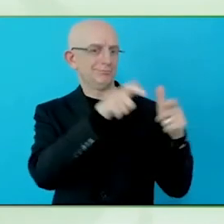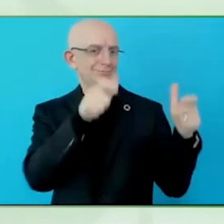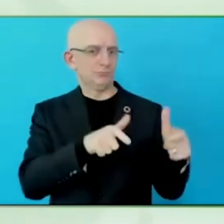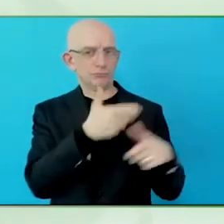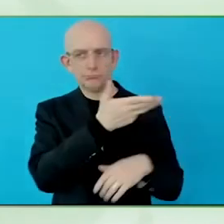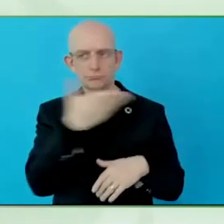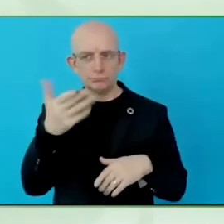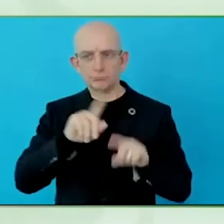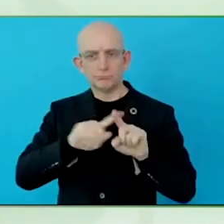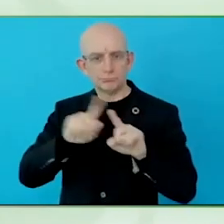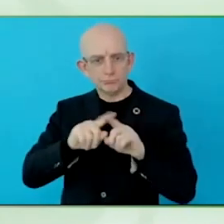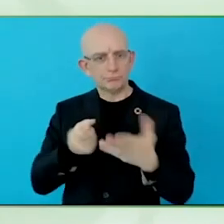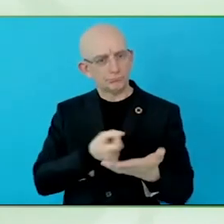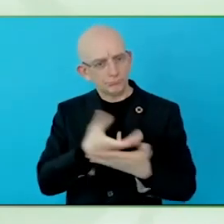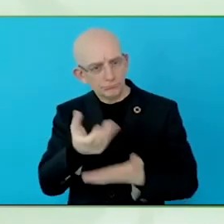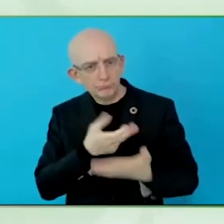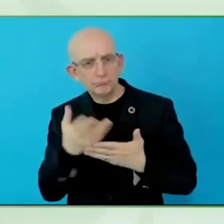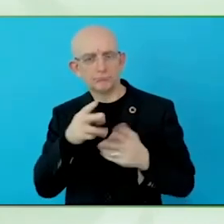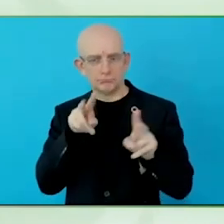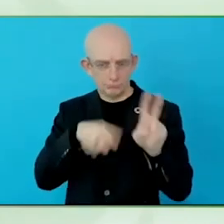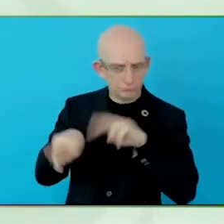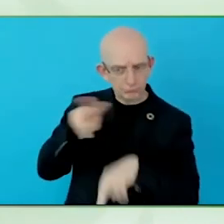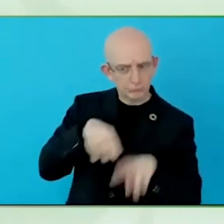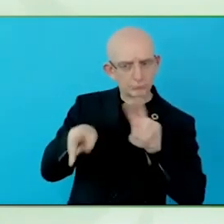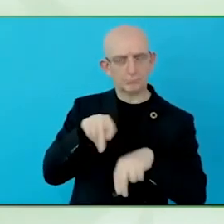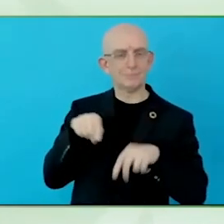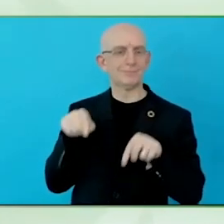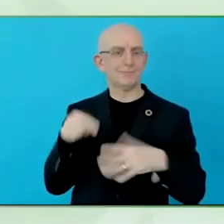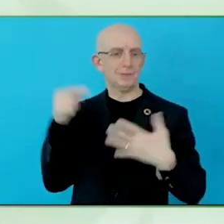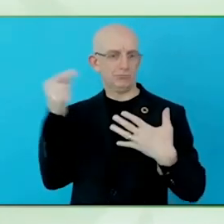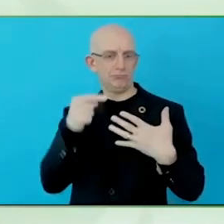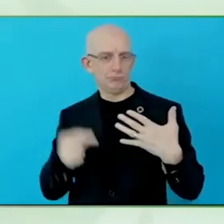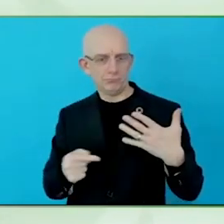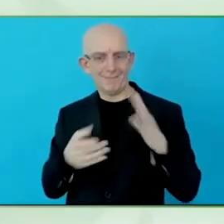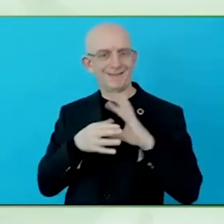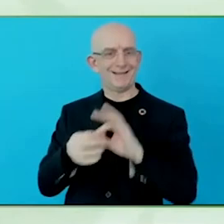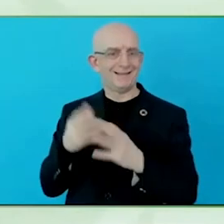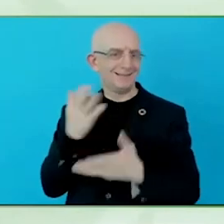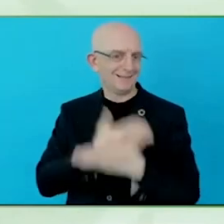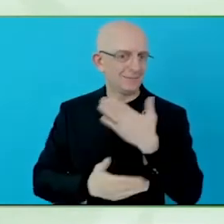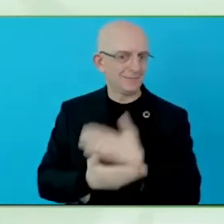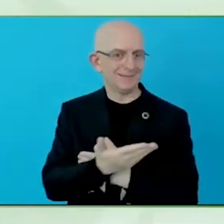Why is it so important, how the media portray and cover people with disabilities?